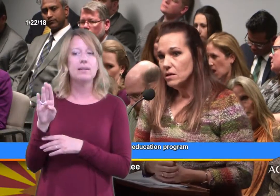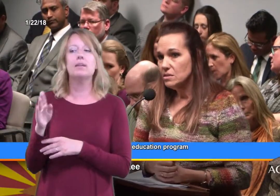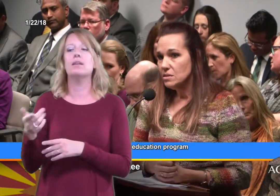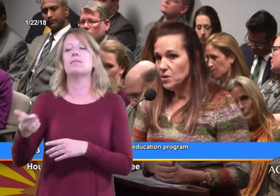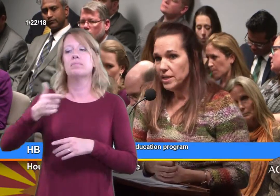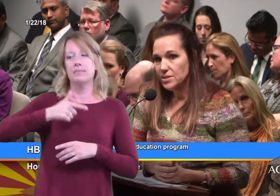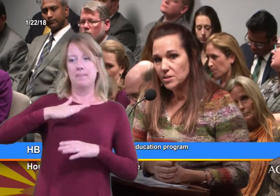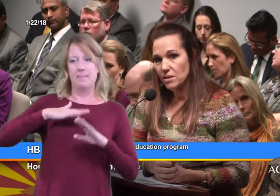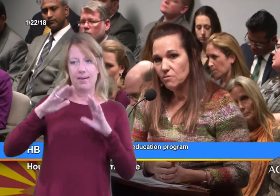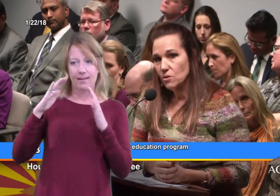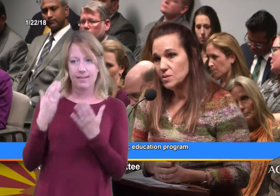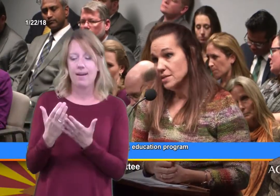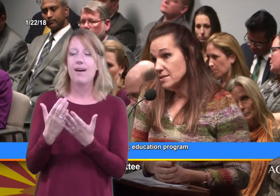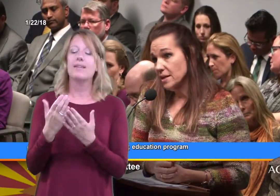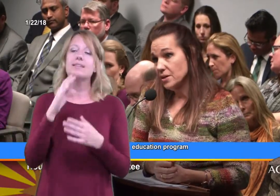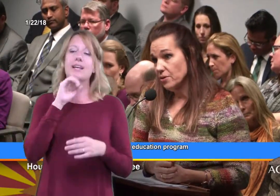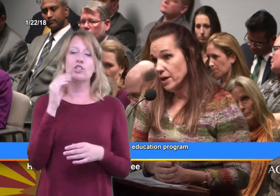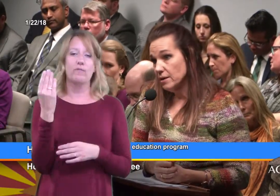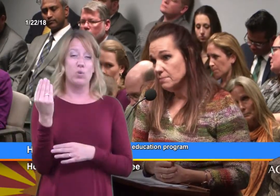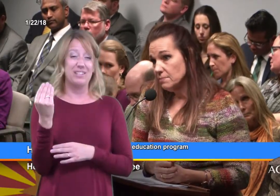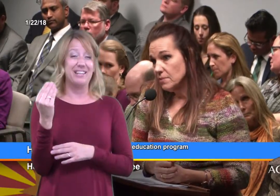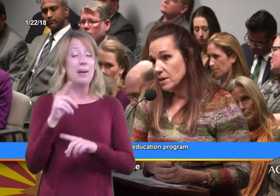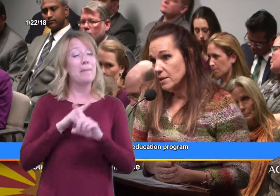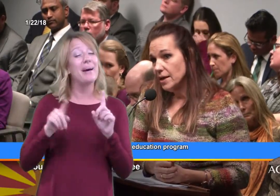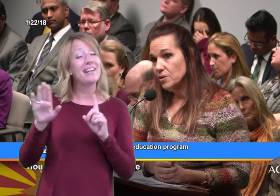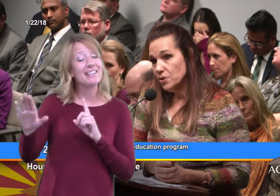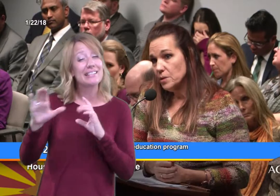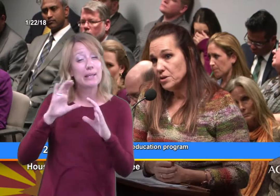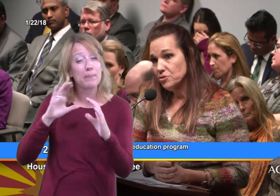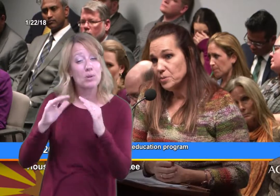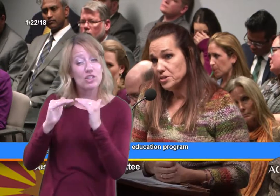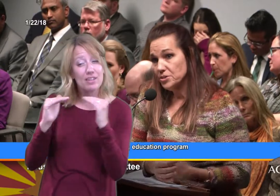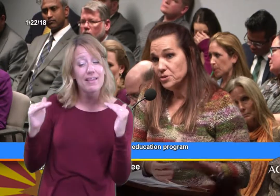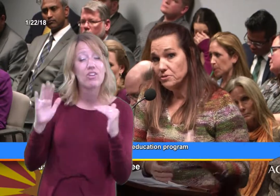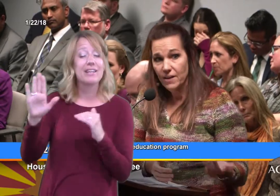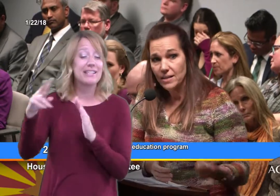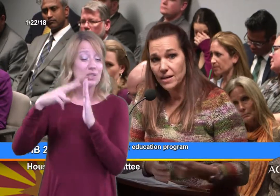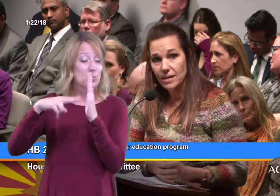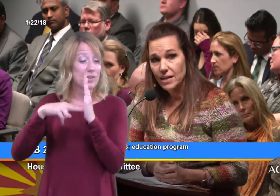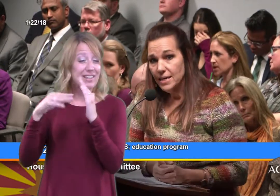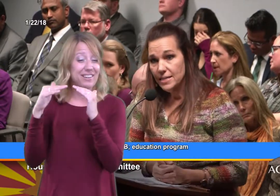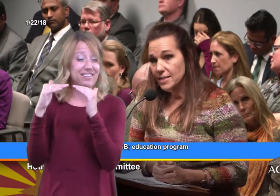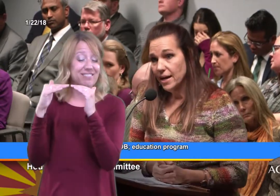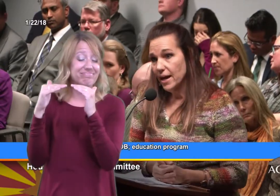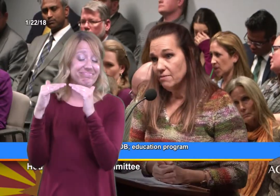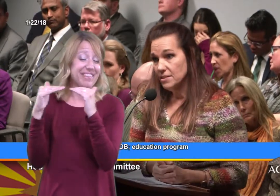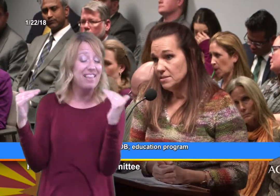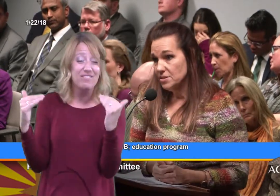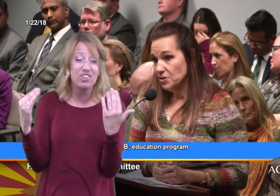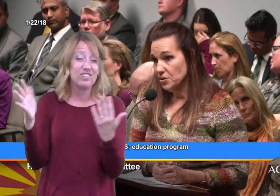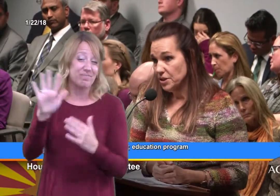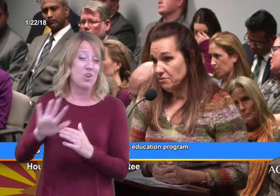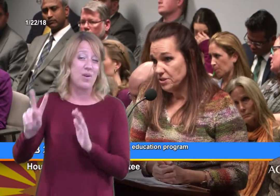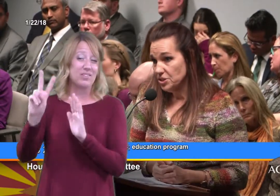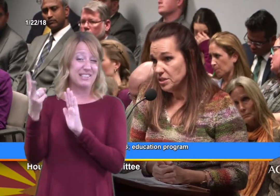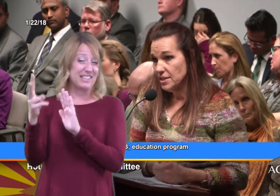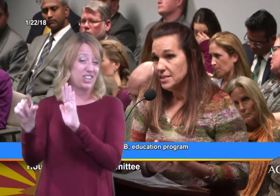his communication level was at second grade. And that can really be attributed to the fact that he did not have consistent early intervention.